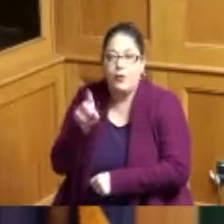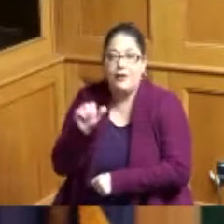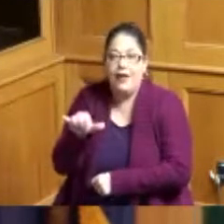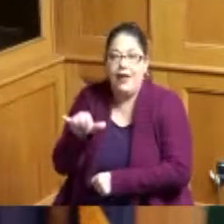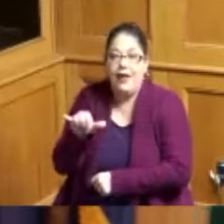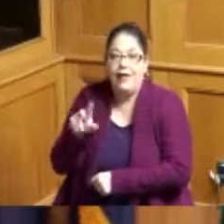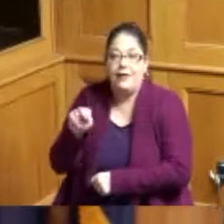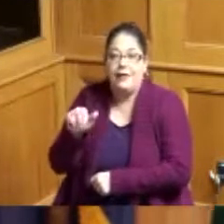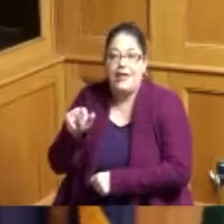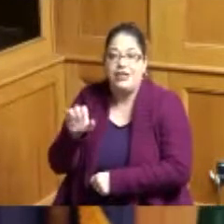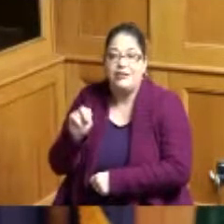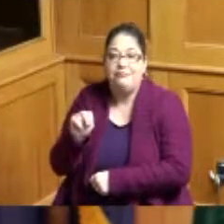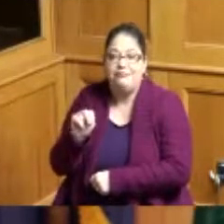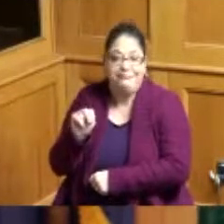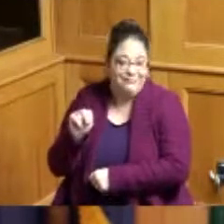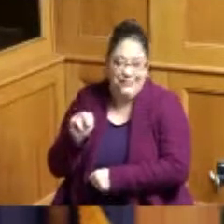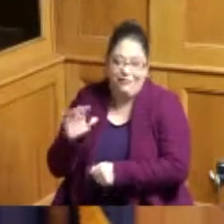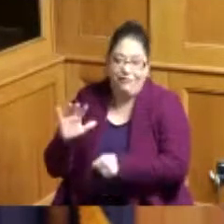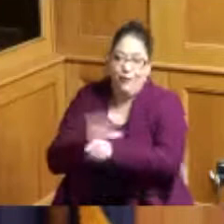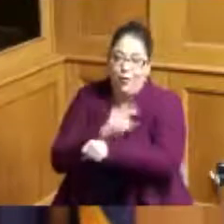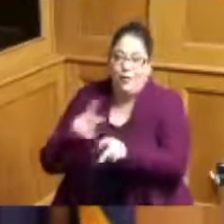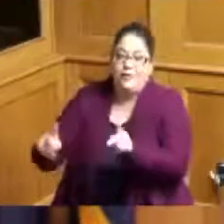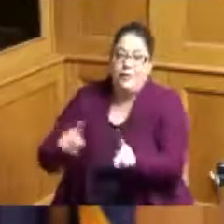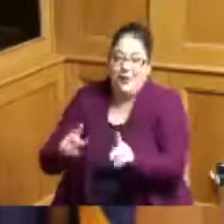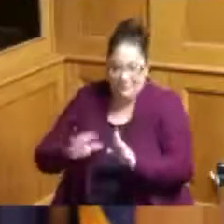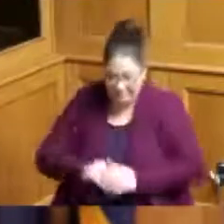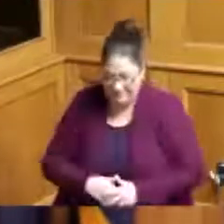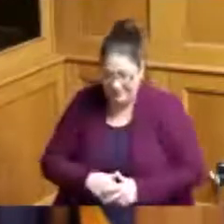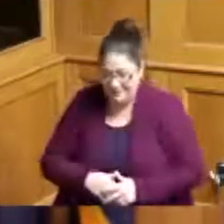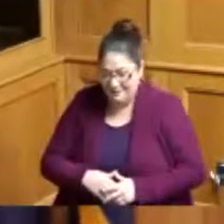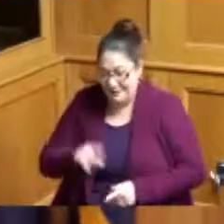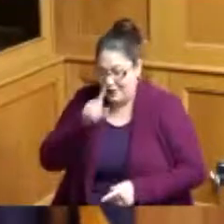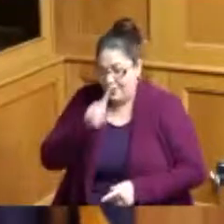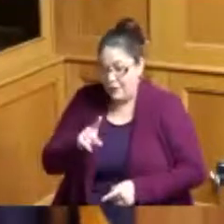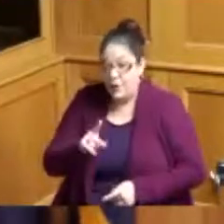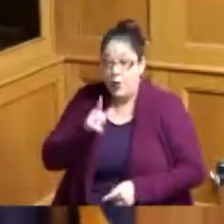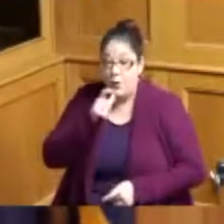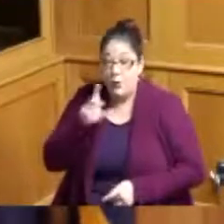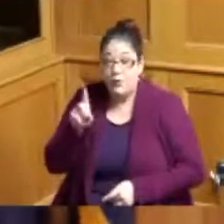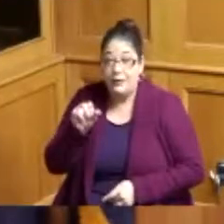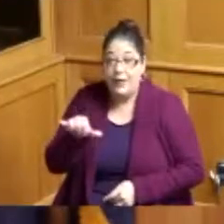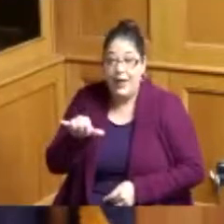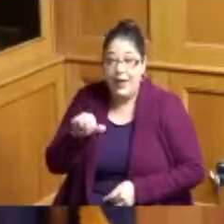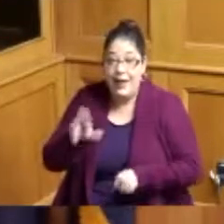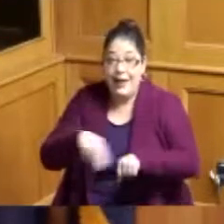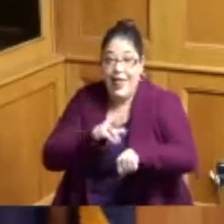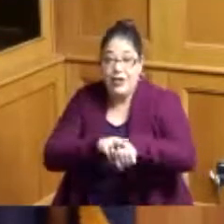swing I want to also acknowledge the who day nation that has been all over and